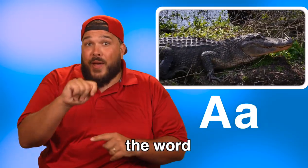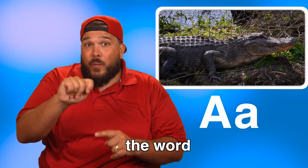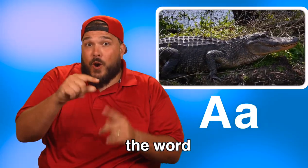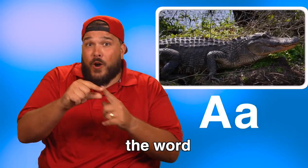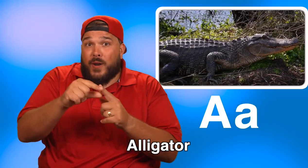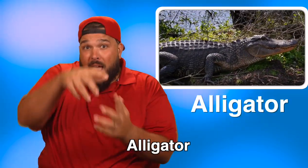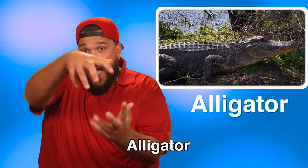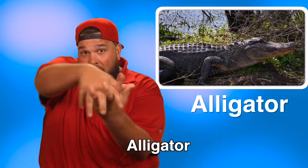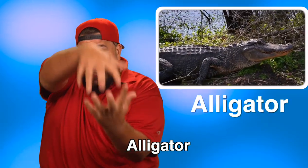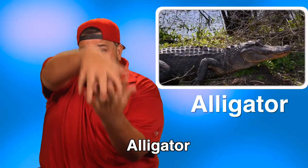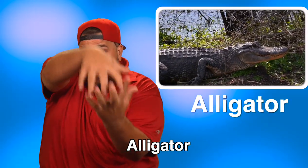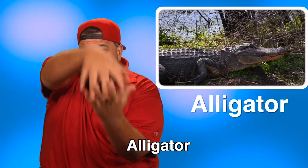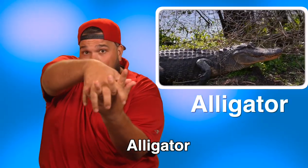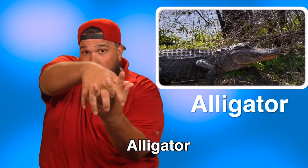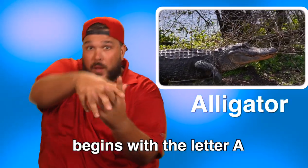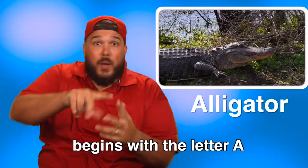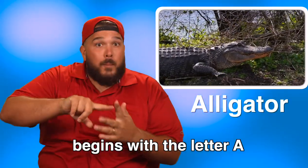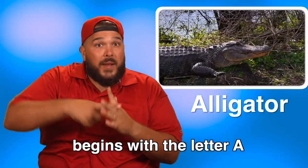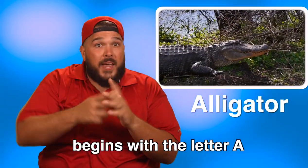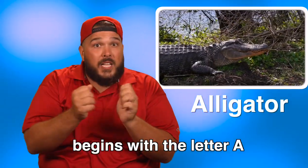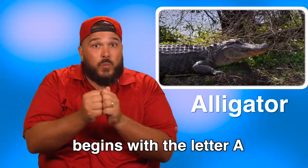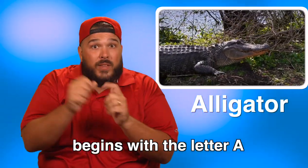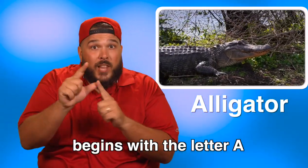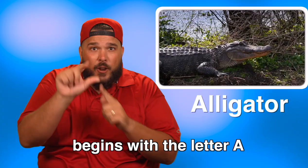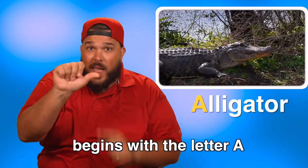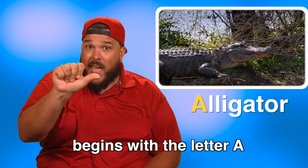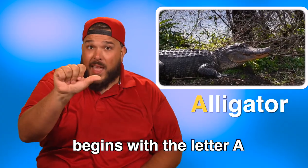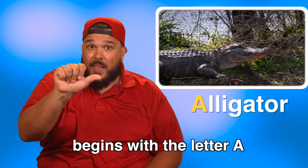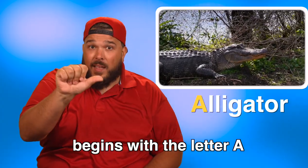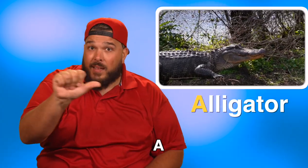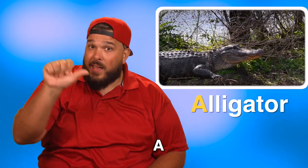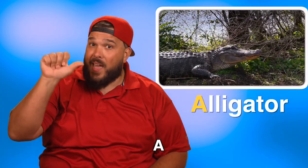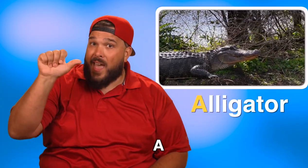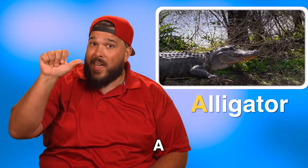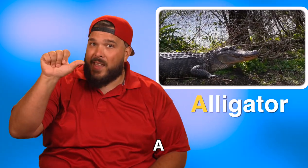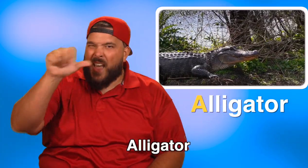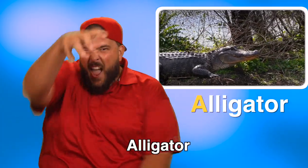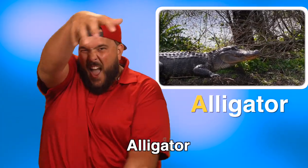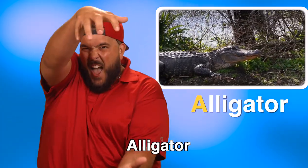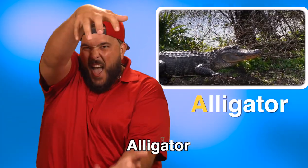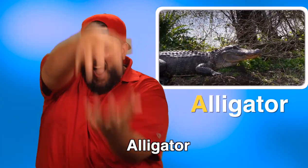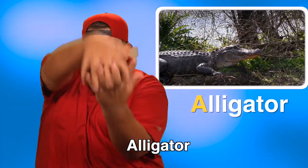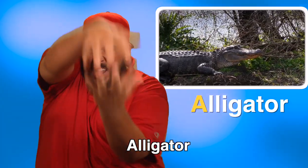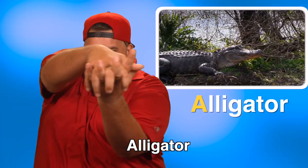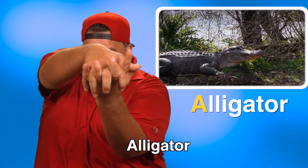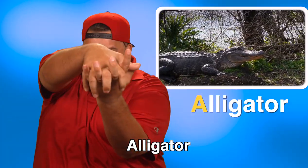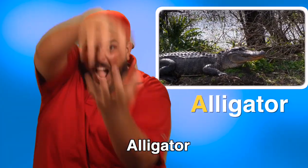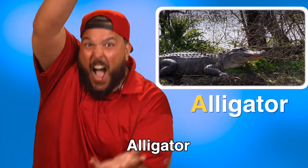The word alligator begins with the letter A. A, alligator.